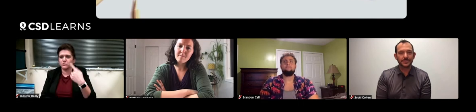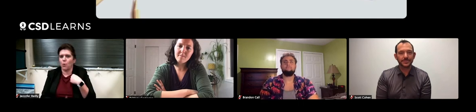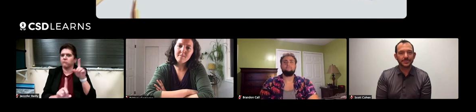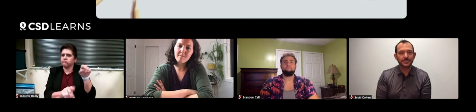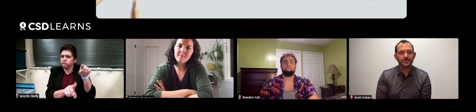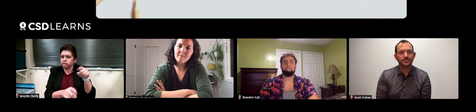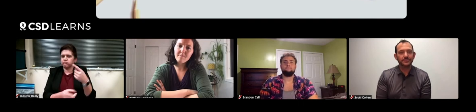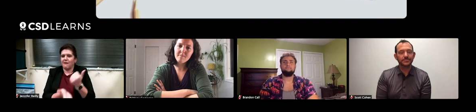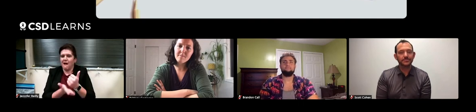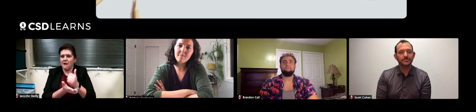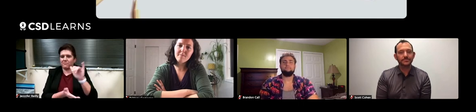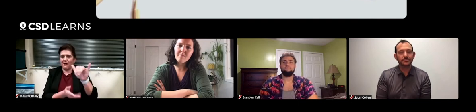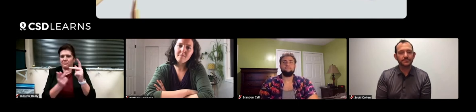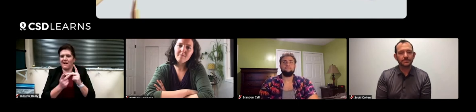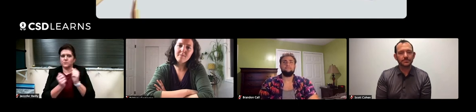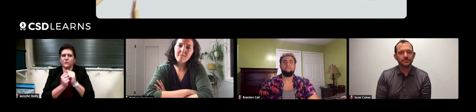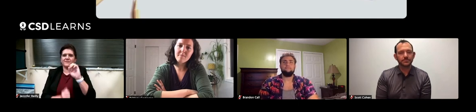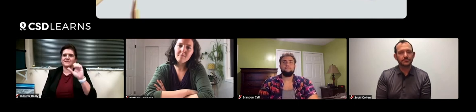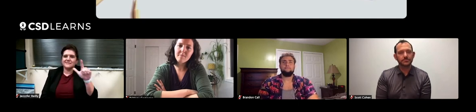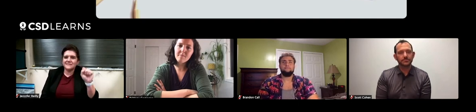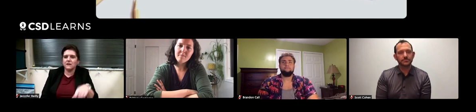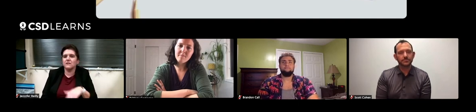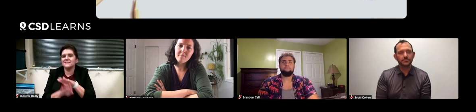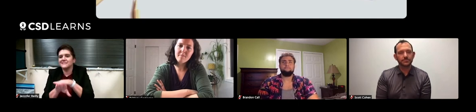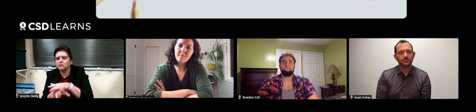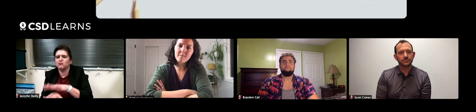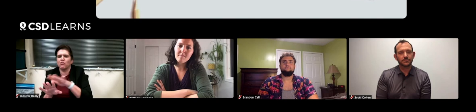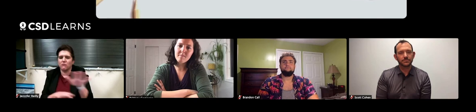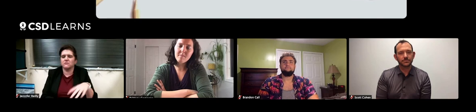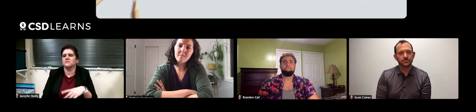to help this place with seals and sea turtles and so forth.